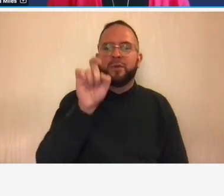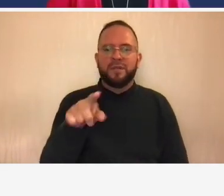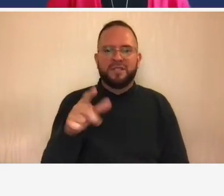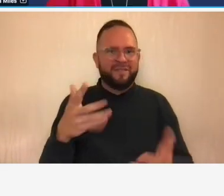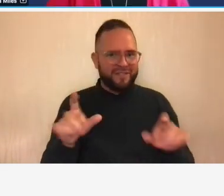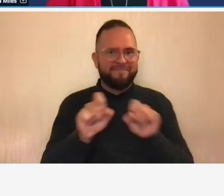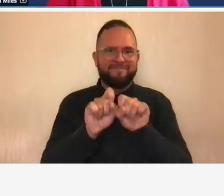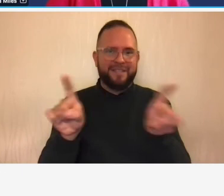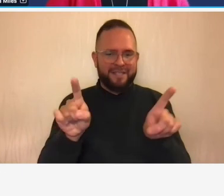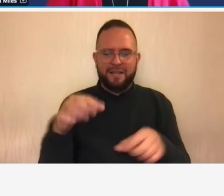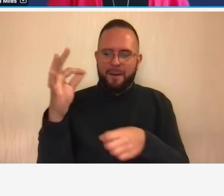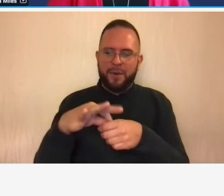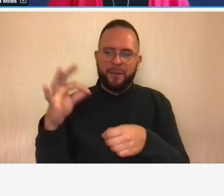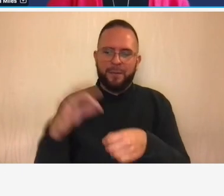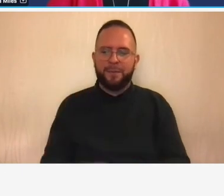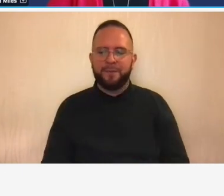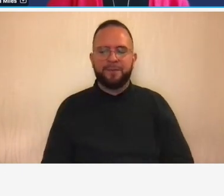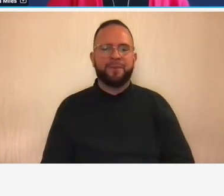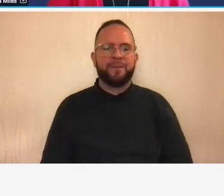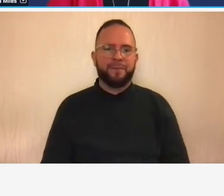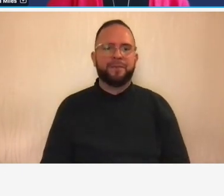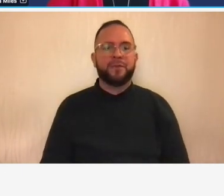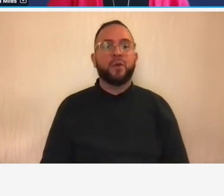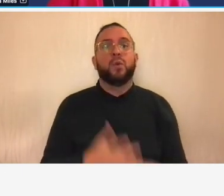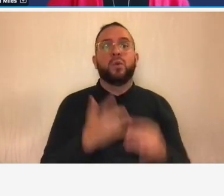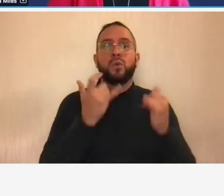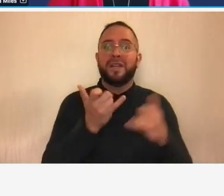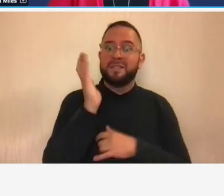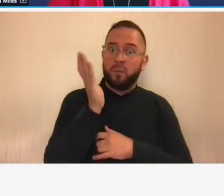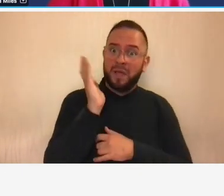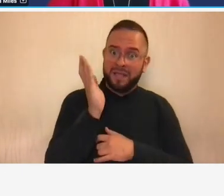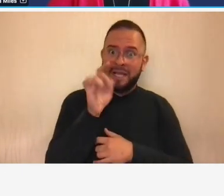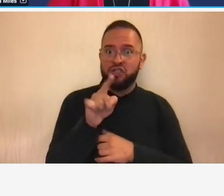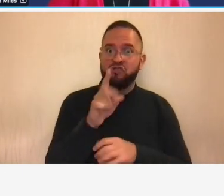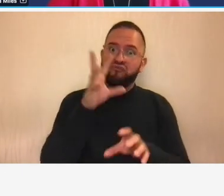so after participating in today's presentation do you feel you have an adequate accounting system